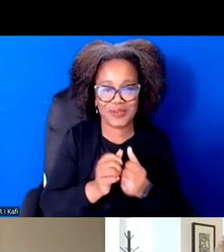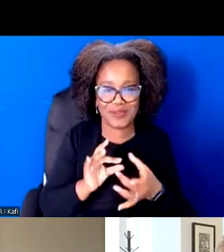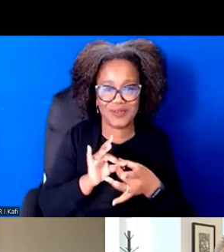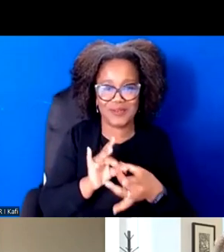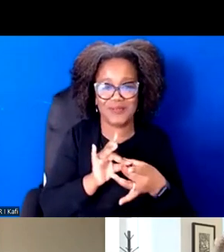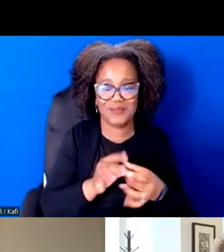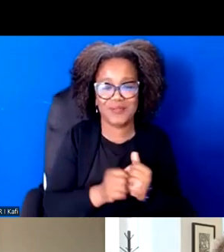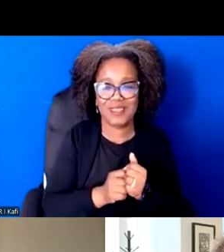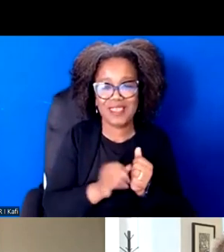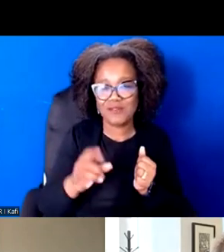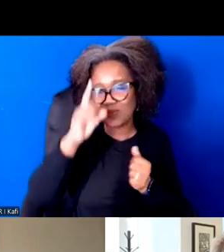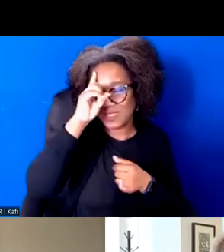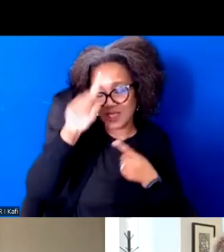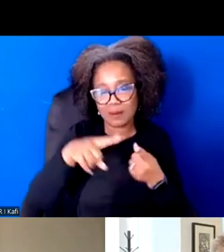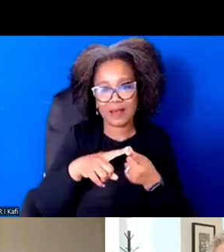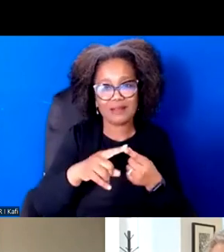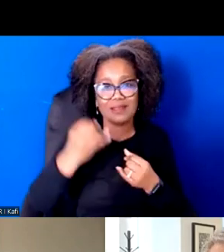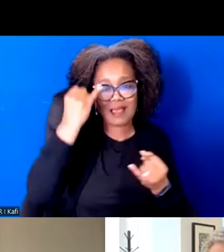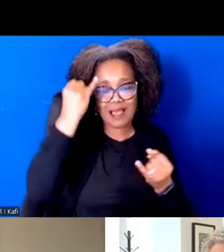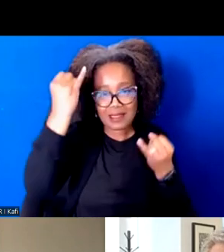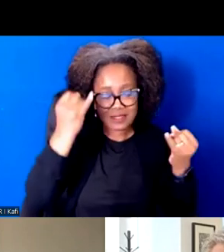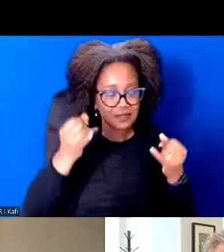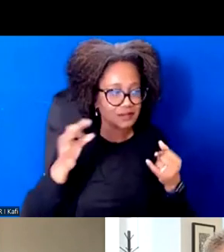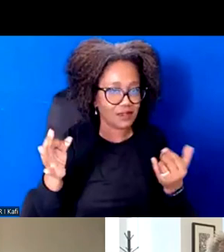sense of transformation, way of being, how does that connect